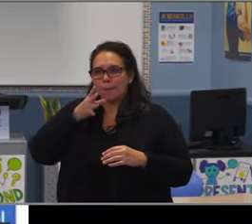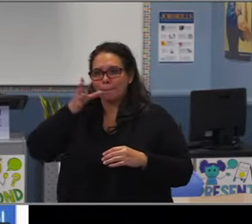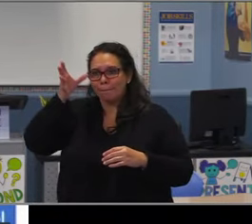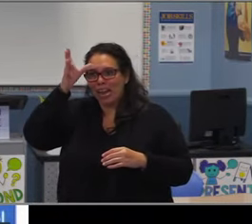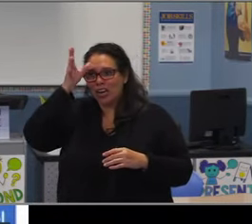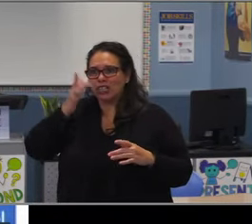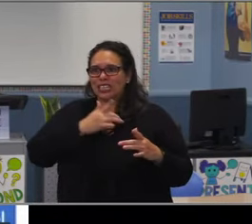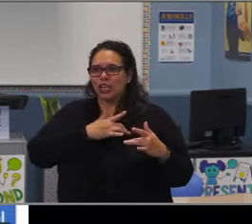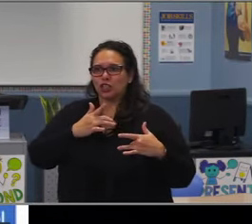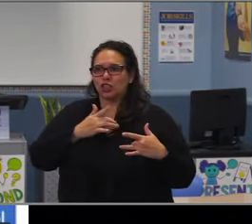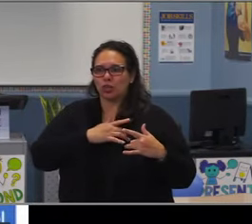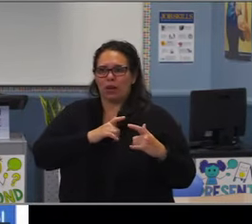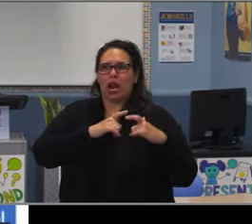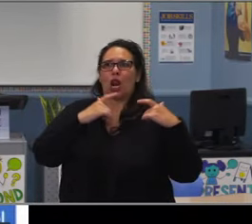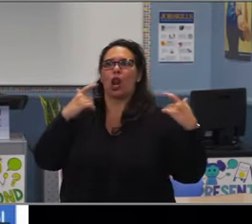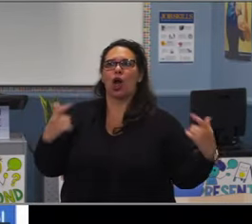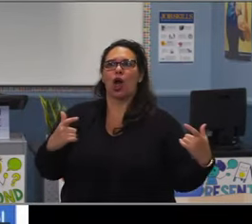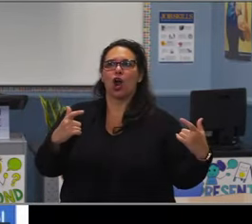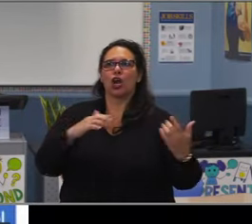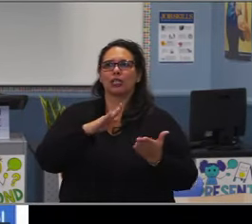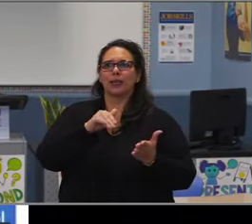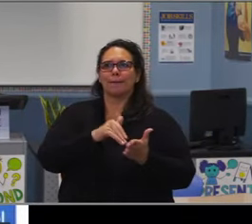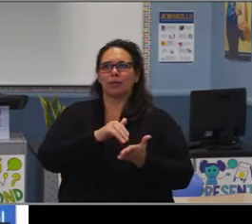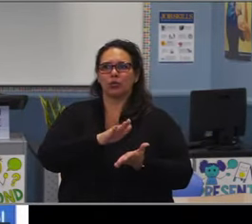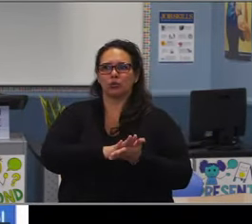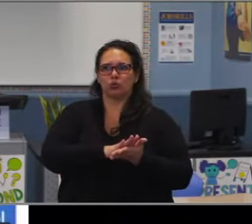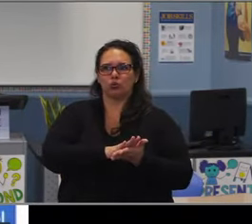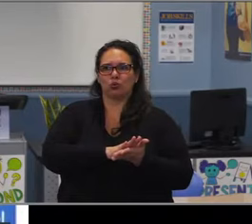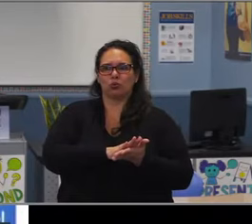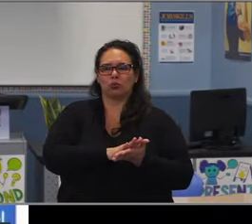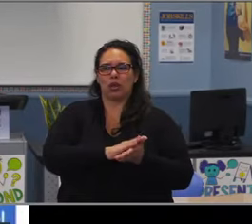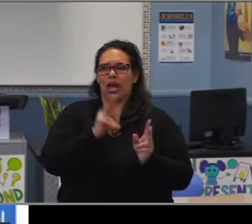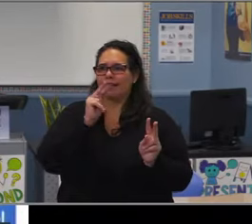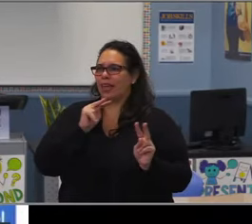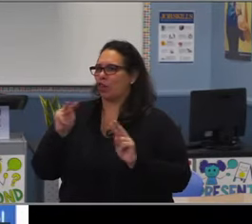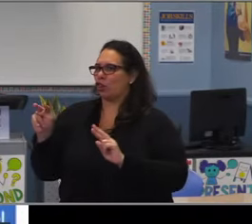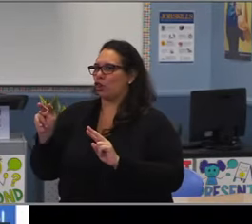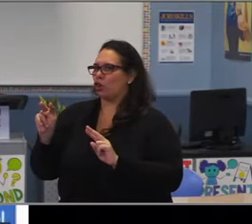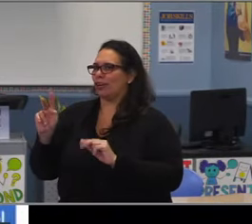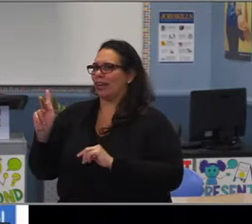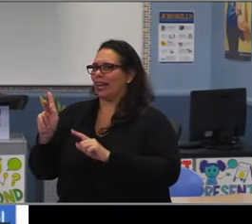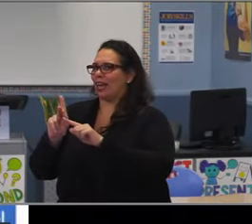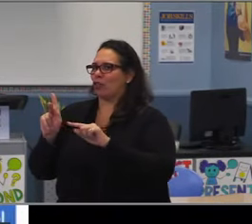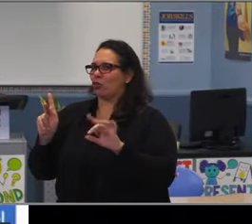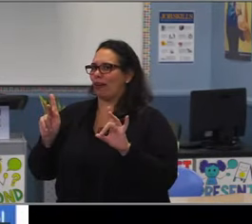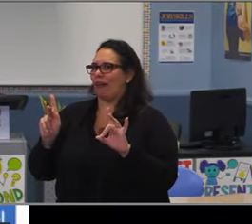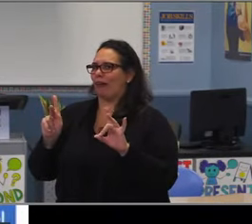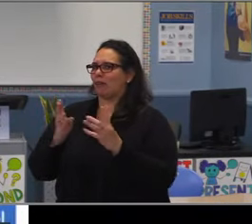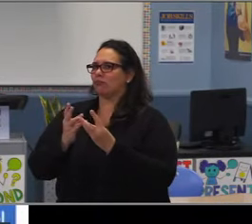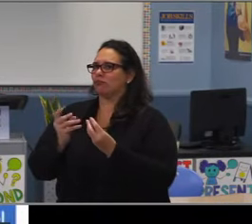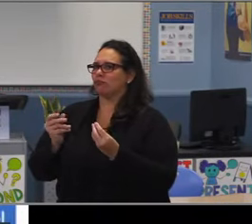So how do you offer the best of a middle school creatively within a K-8? And like I said, some of that alternative scheduling